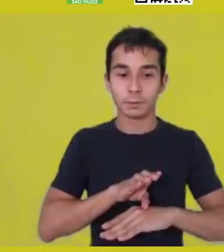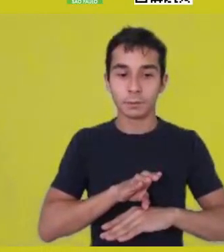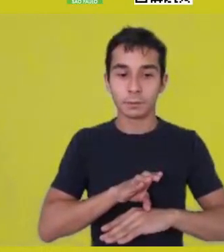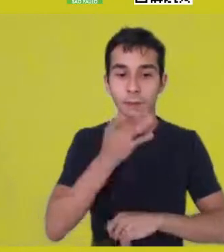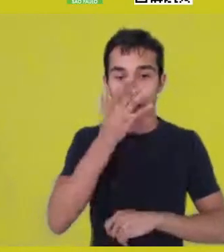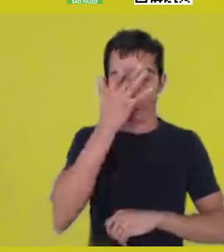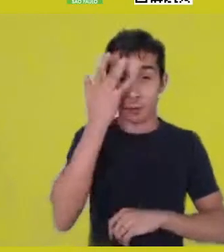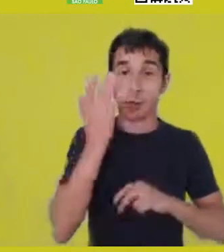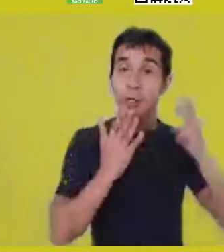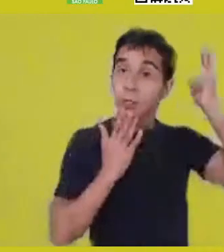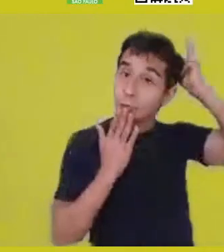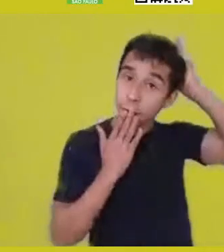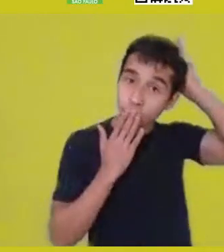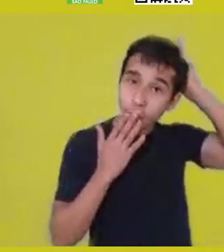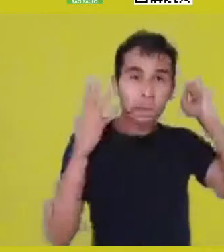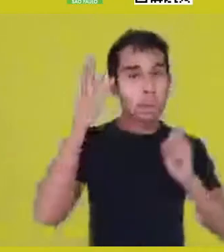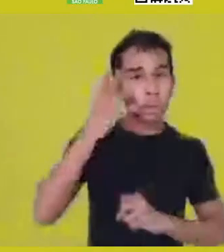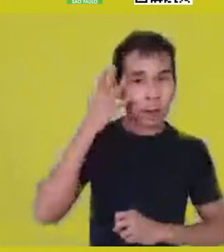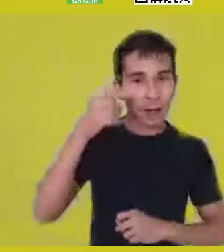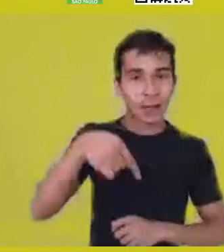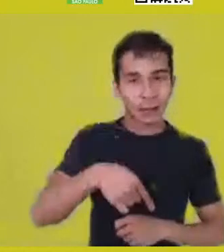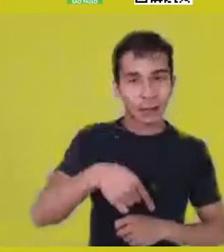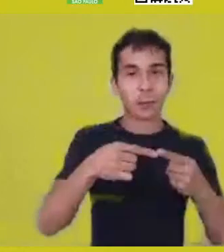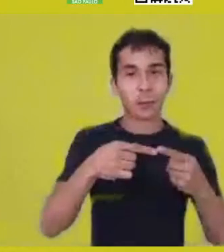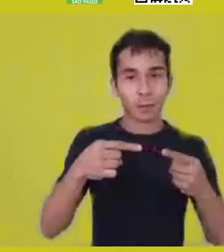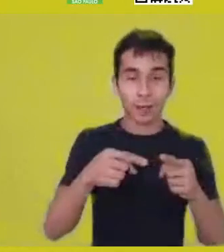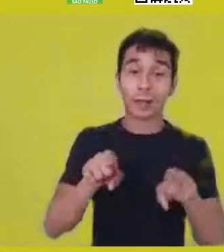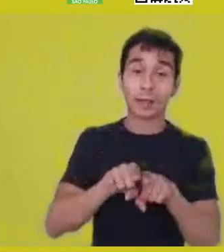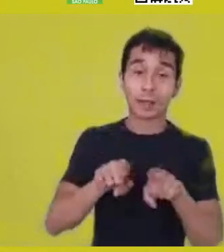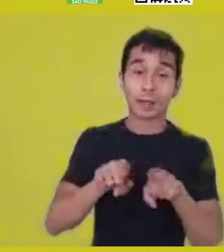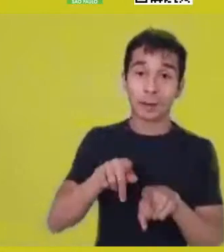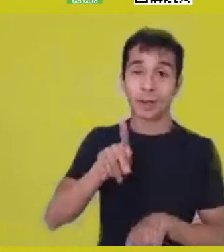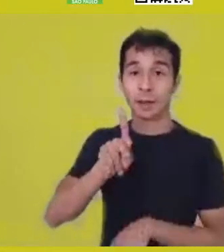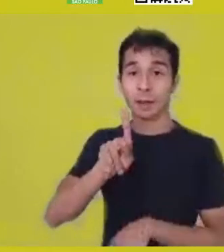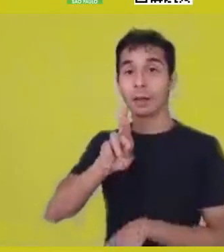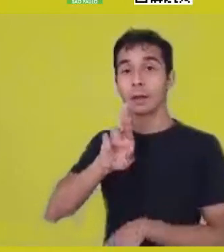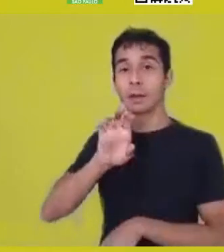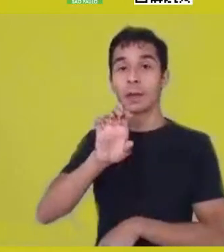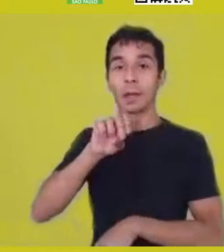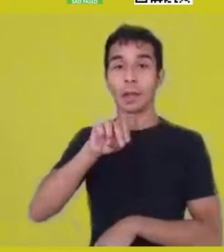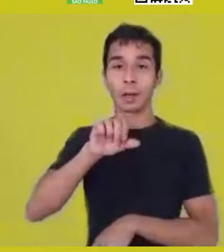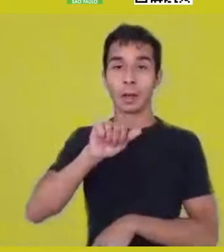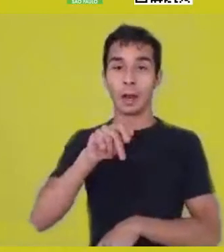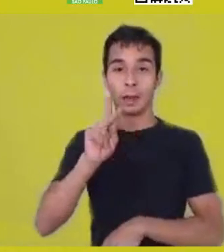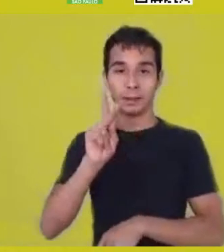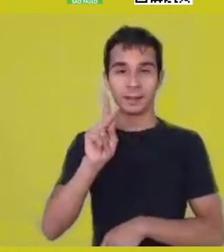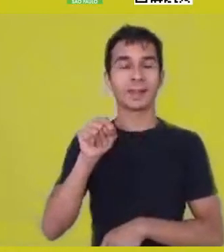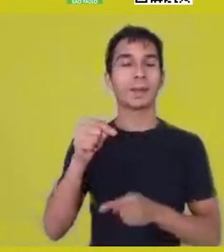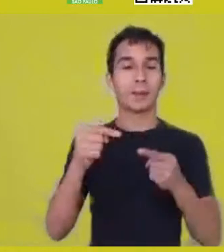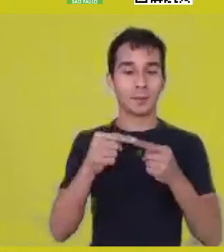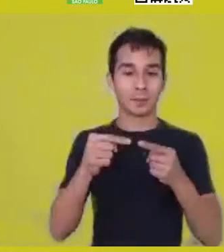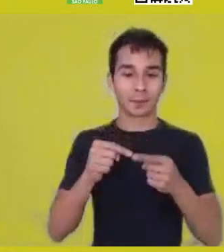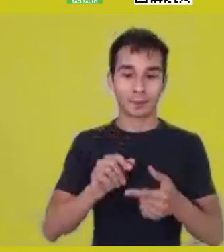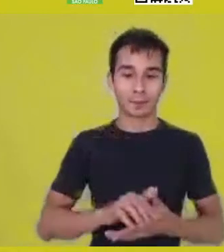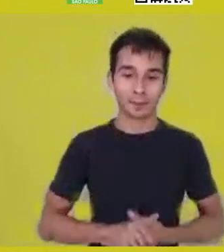including Krenak, one of the many who were mentioned here. I’ll go right into questions without further ado, because they’re many,